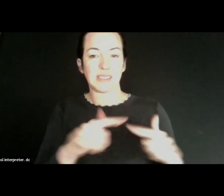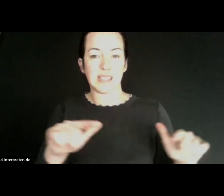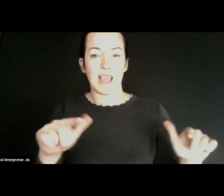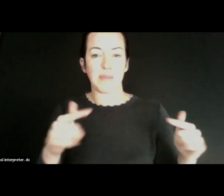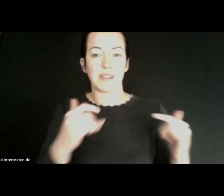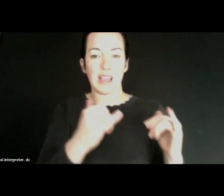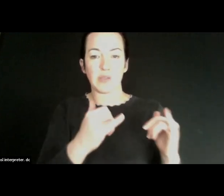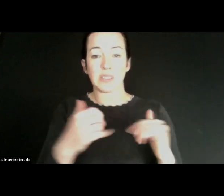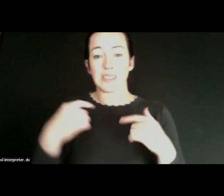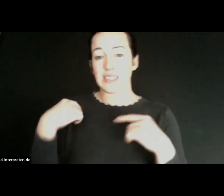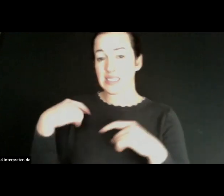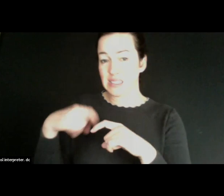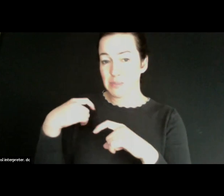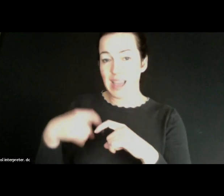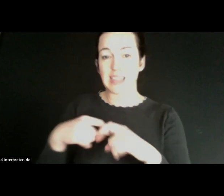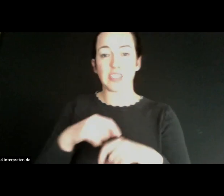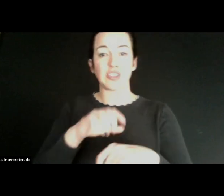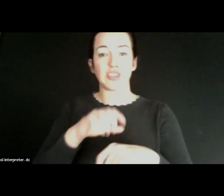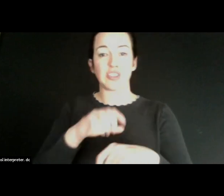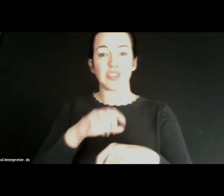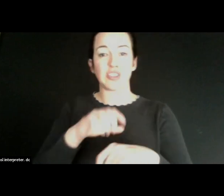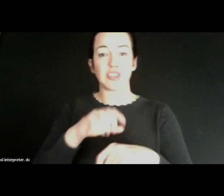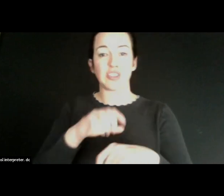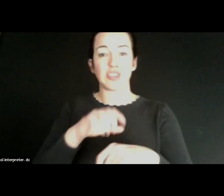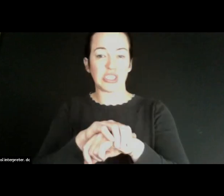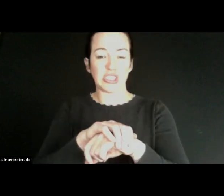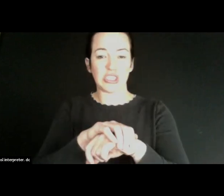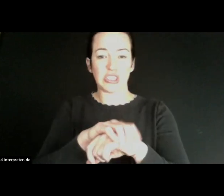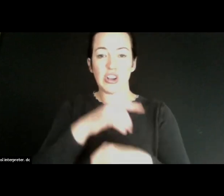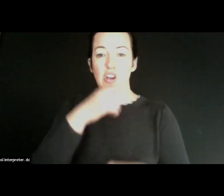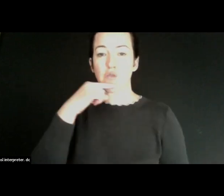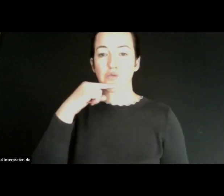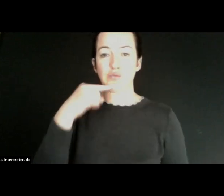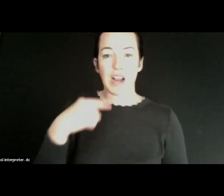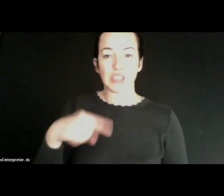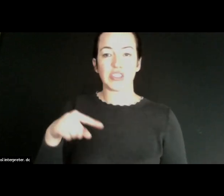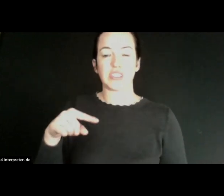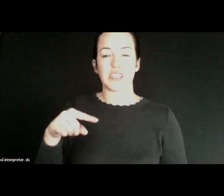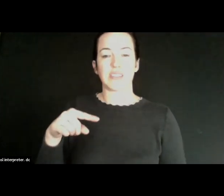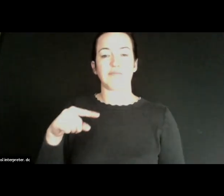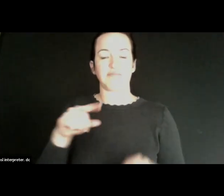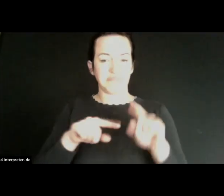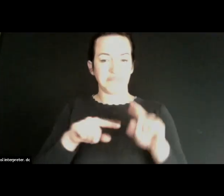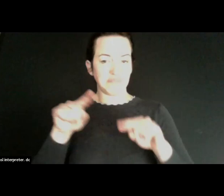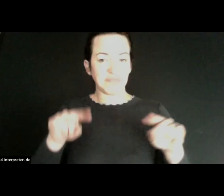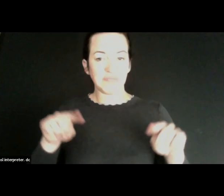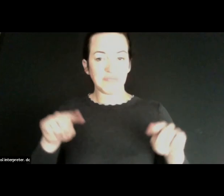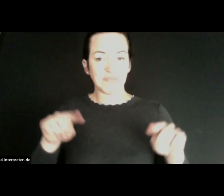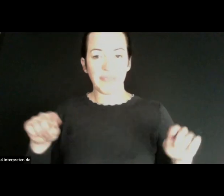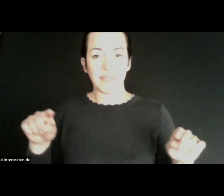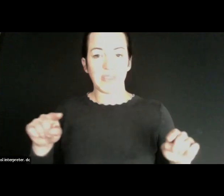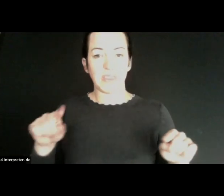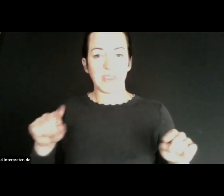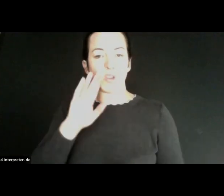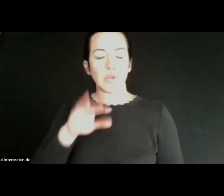the Spanish cottonness, English, some Russian and I You know they're just fairly effective. We get